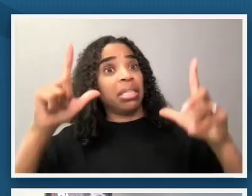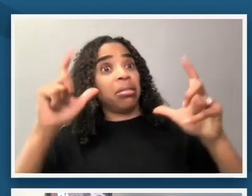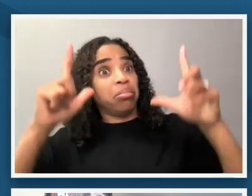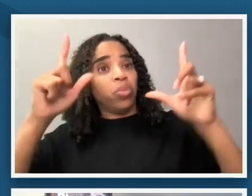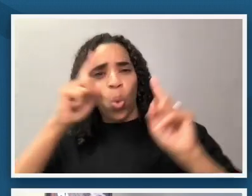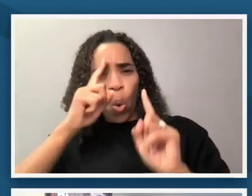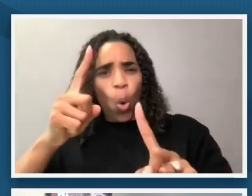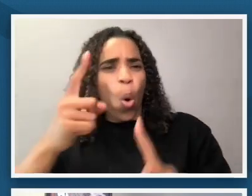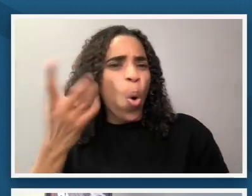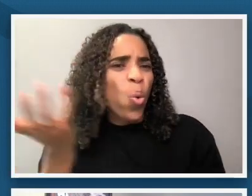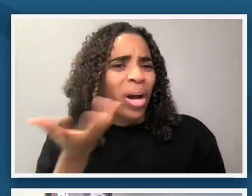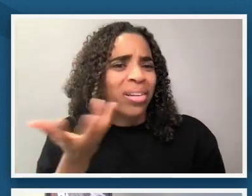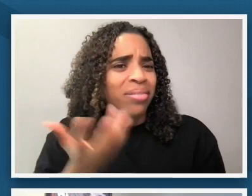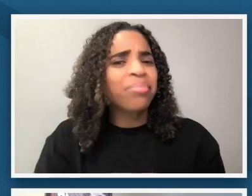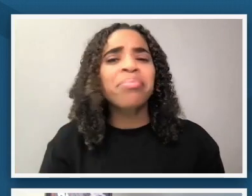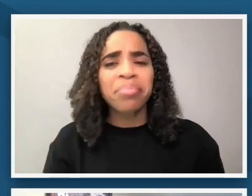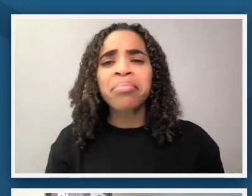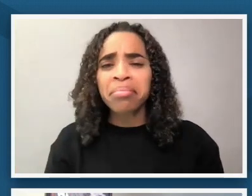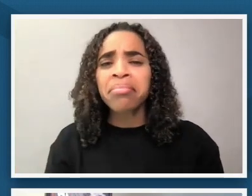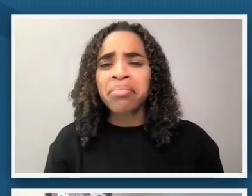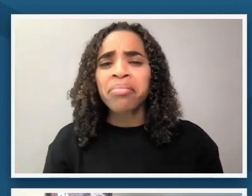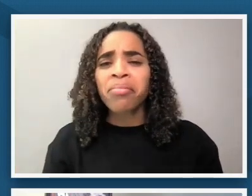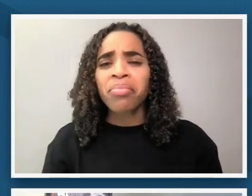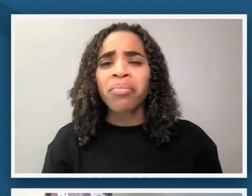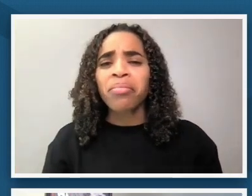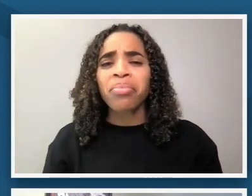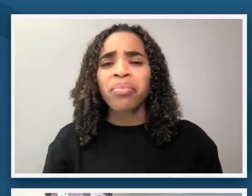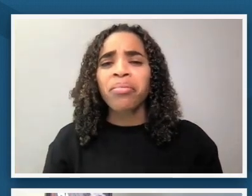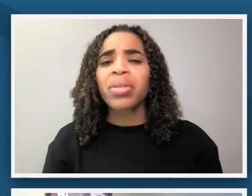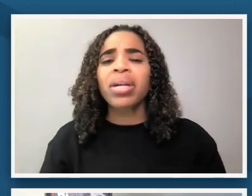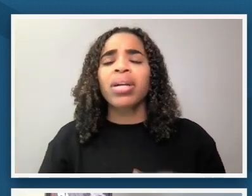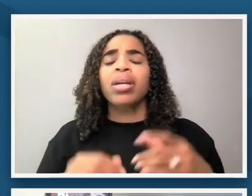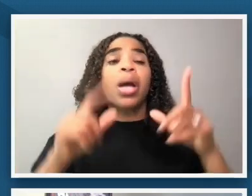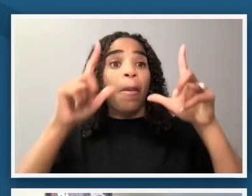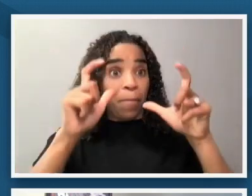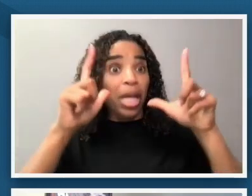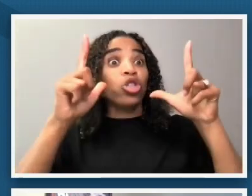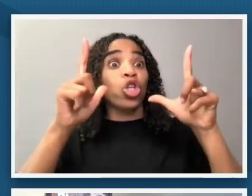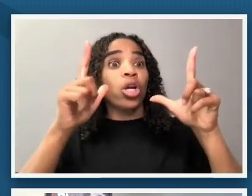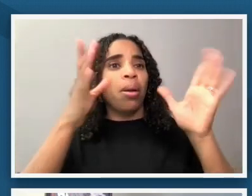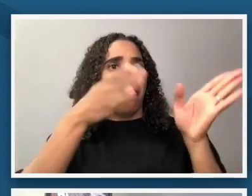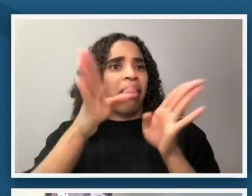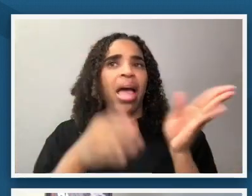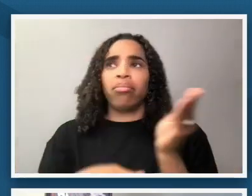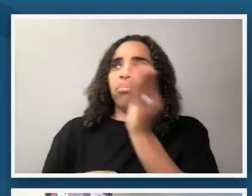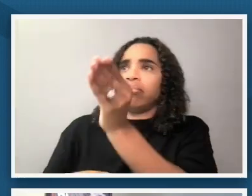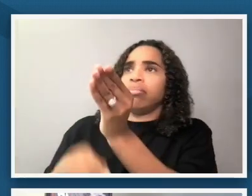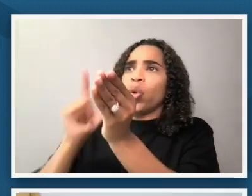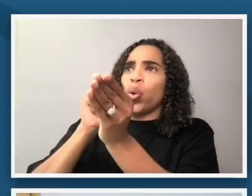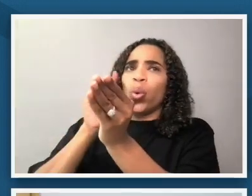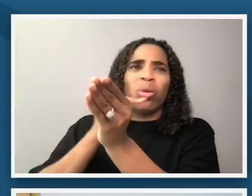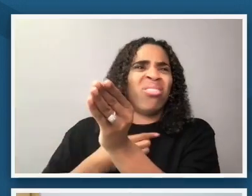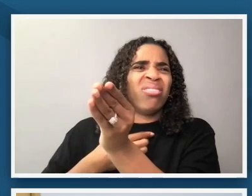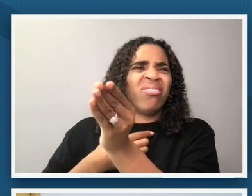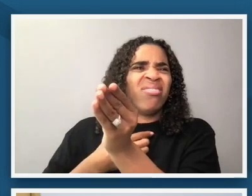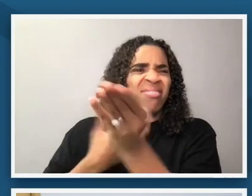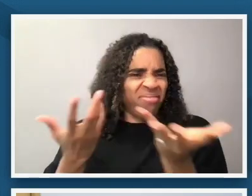along with with who was then going to see it after it was created yeah